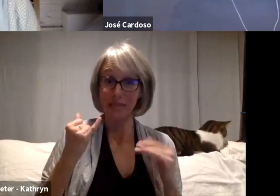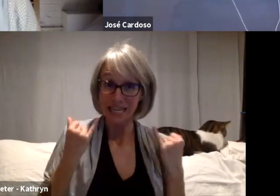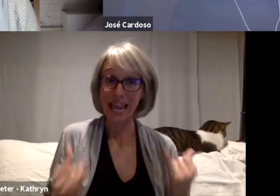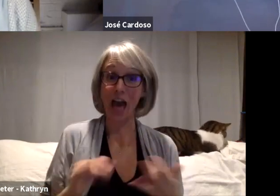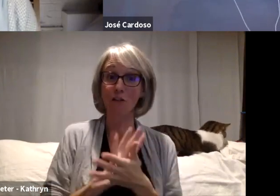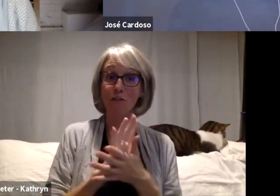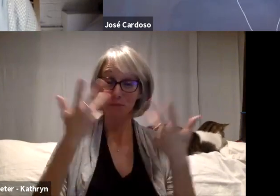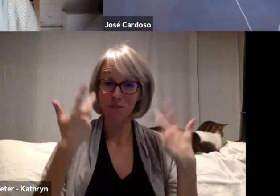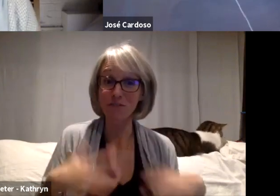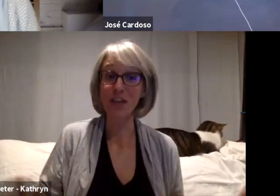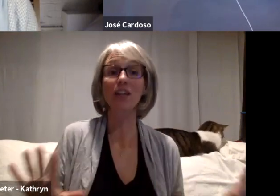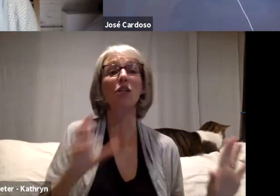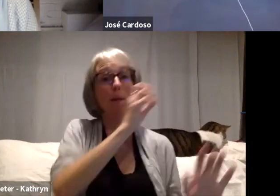10/11 years older.